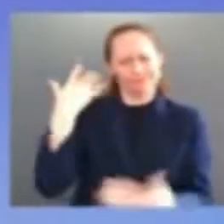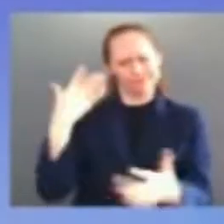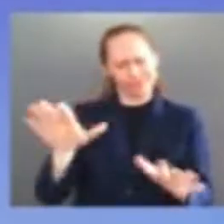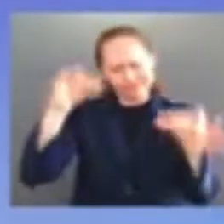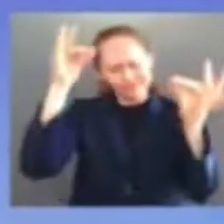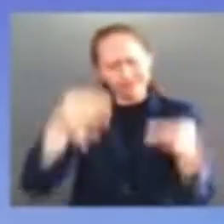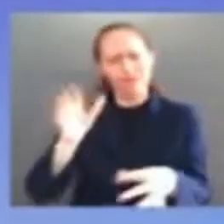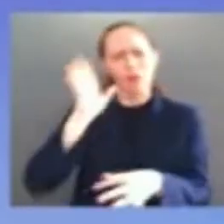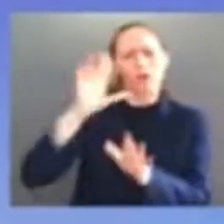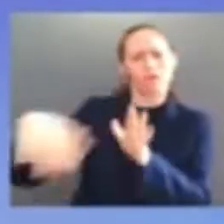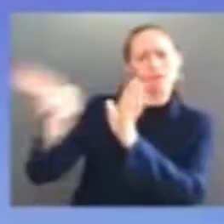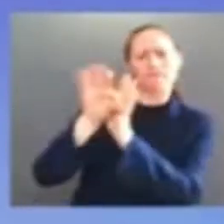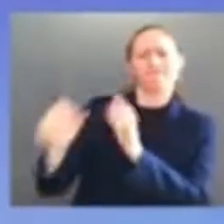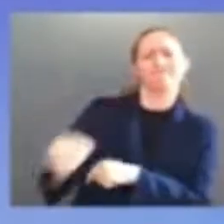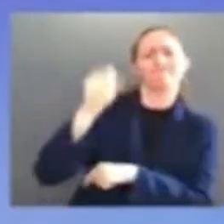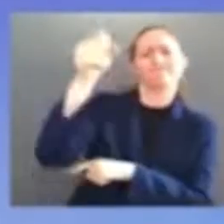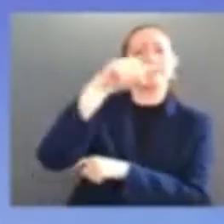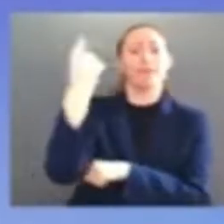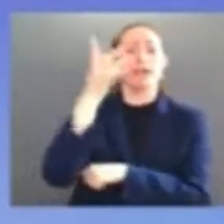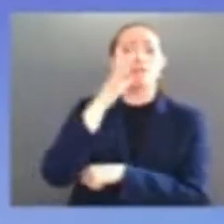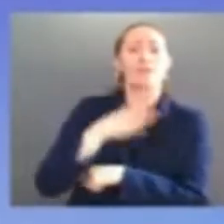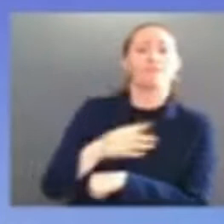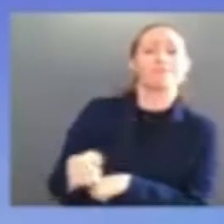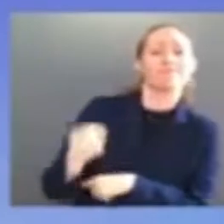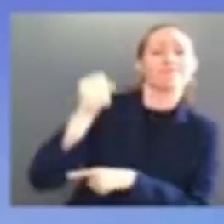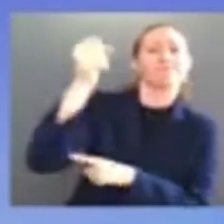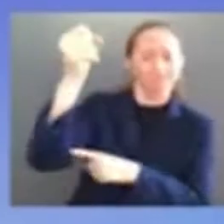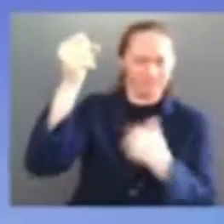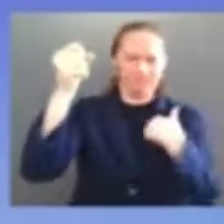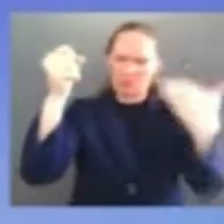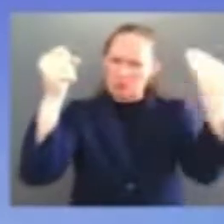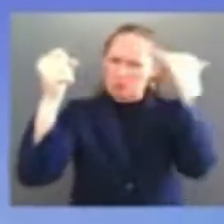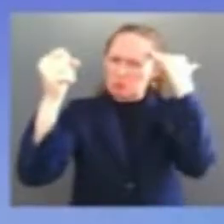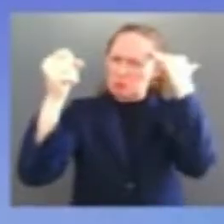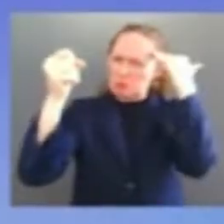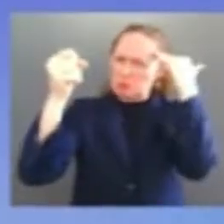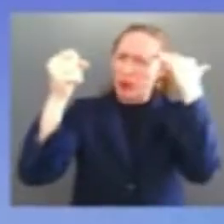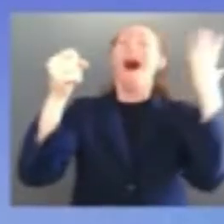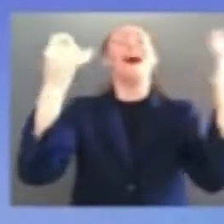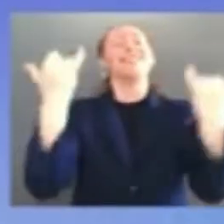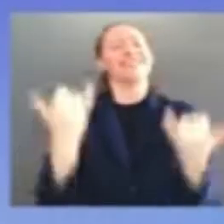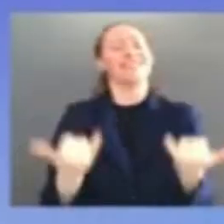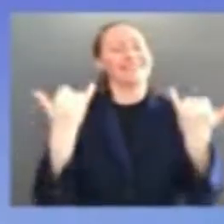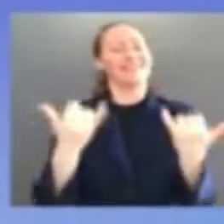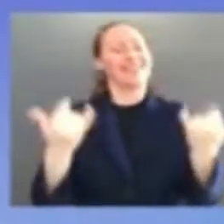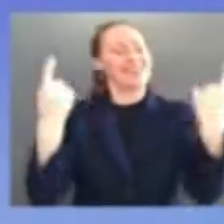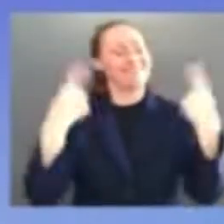a long long time as jill and now i'm going to tell you i wasn't going to run again but when i decided